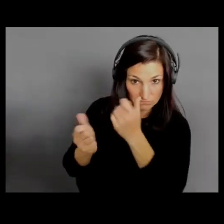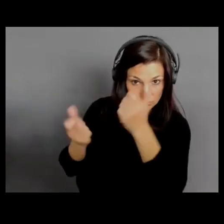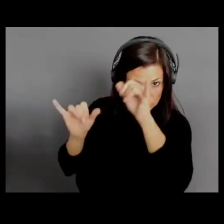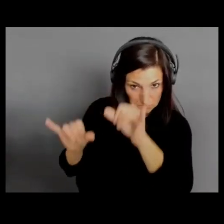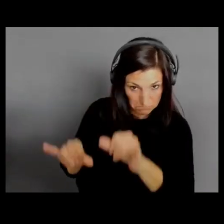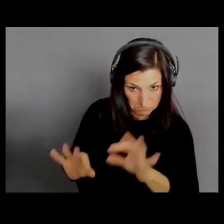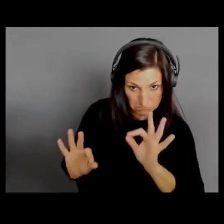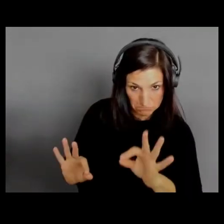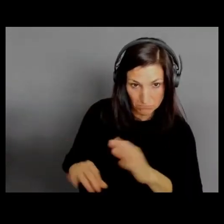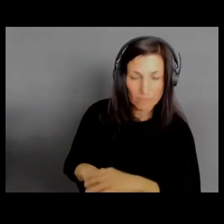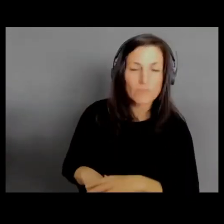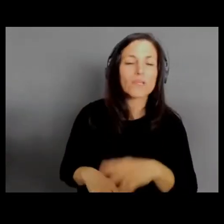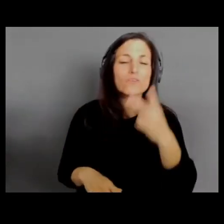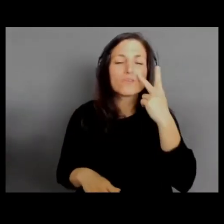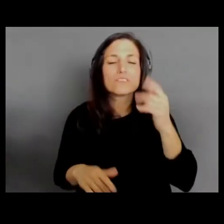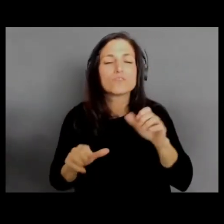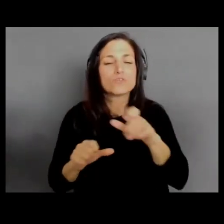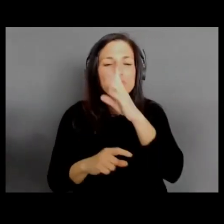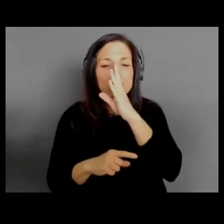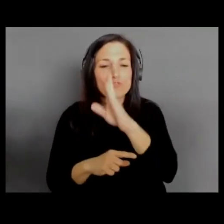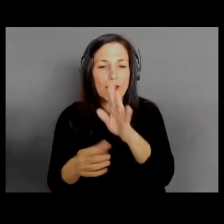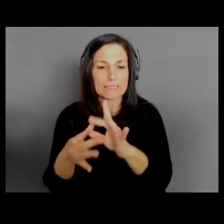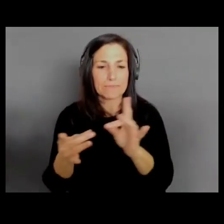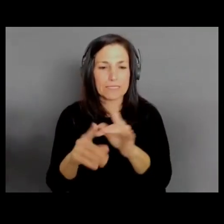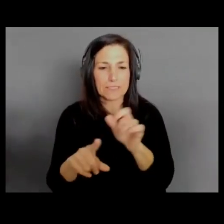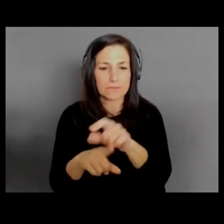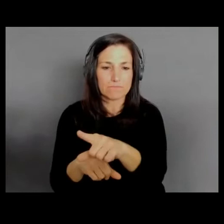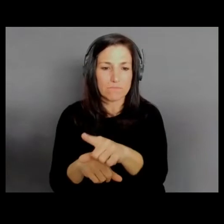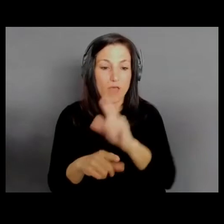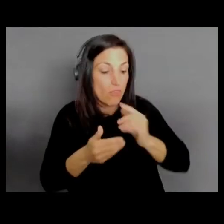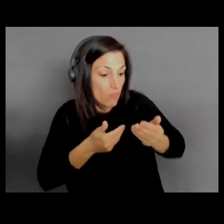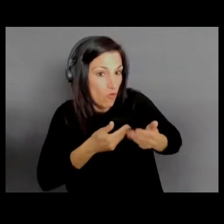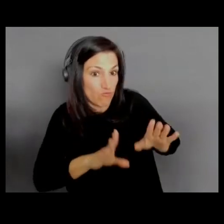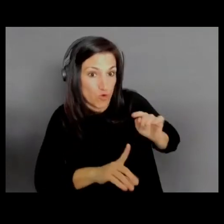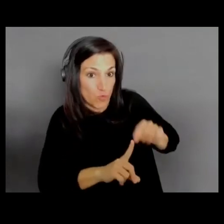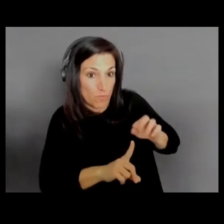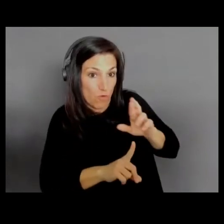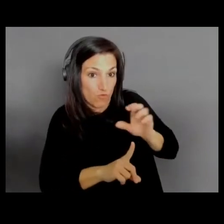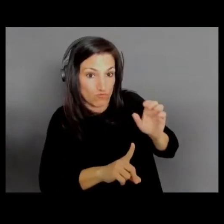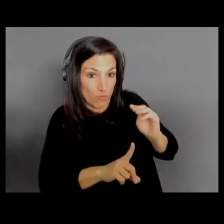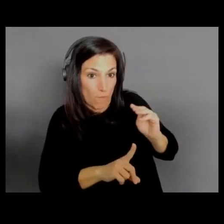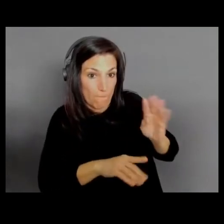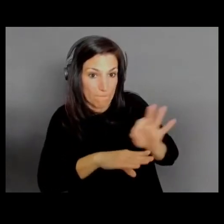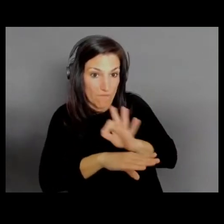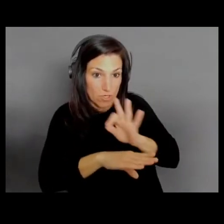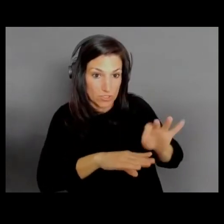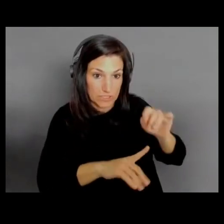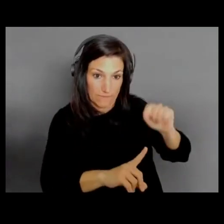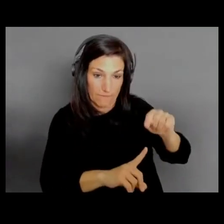I think the room function is really the thing that is most used by our- Well, I don't know.